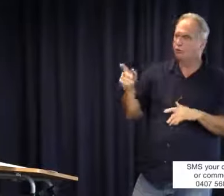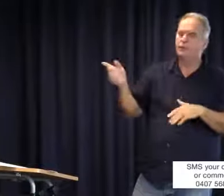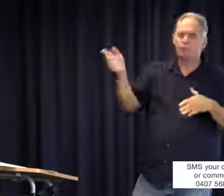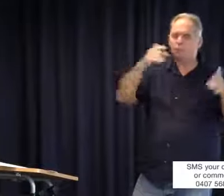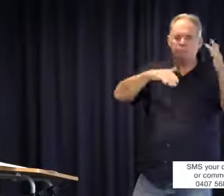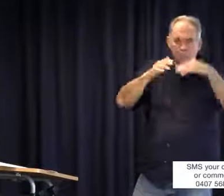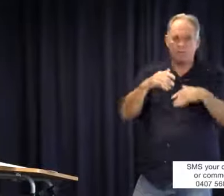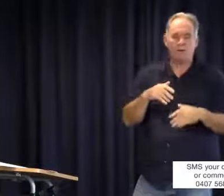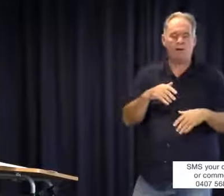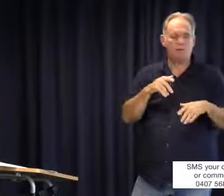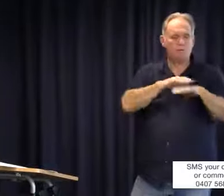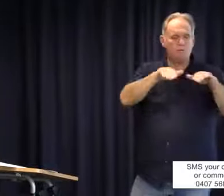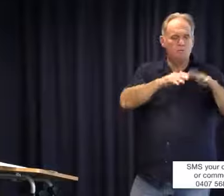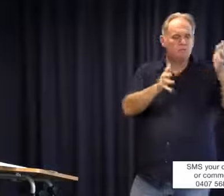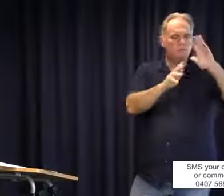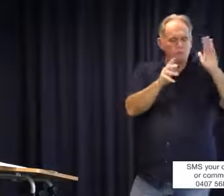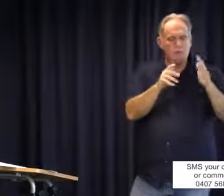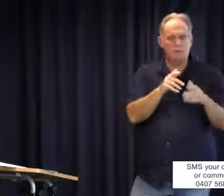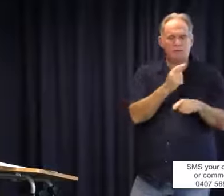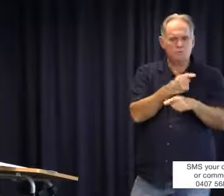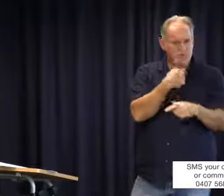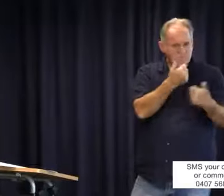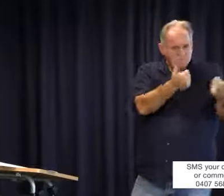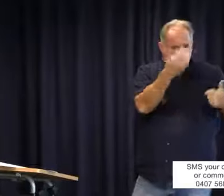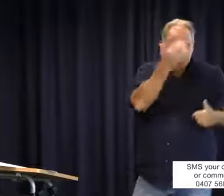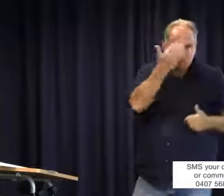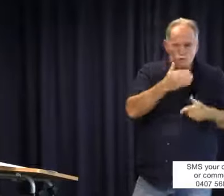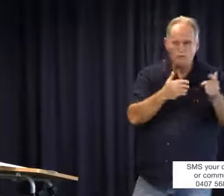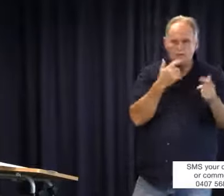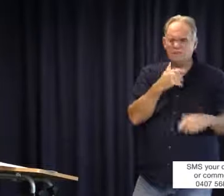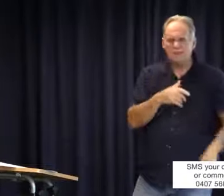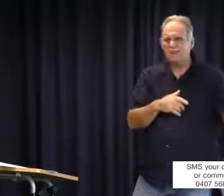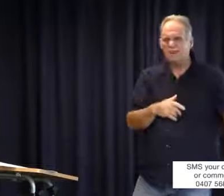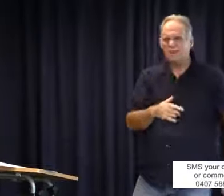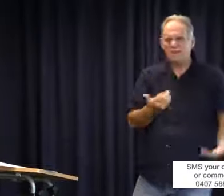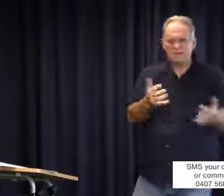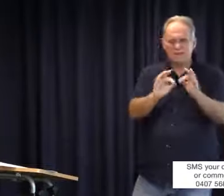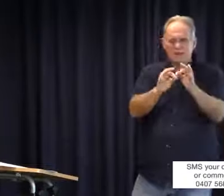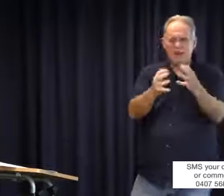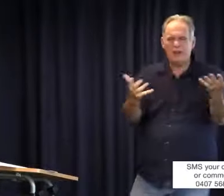our family reunion out in the country with some relatives and I was asking about the